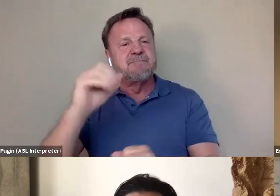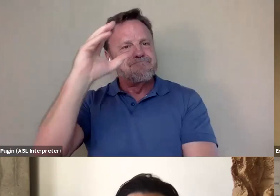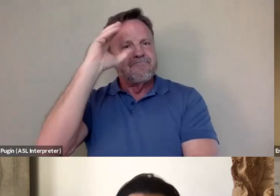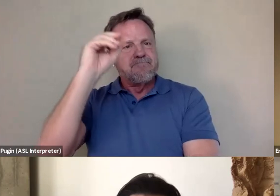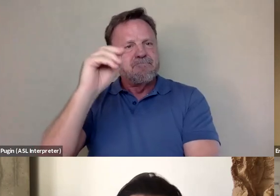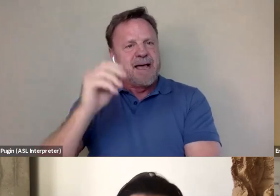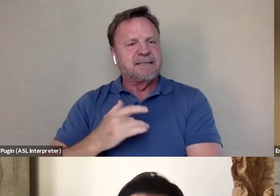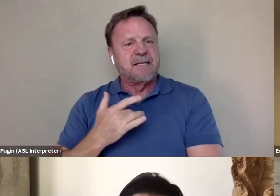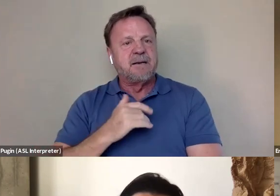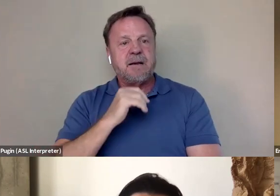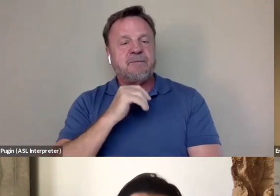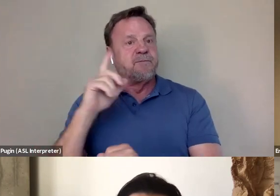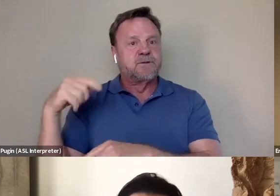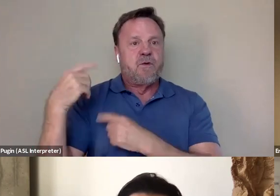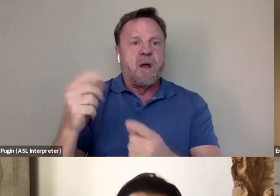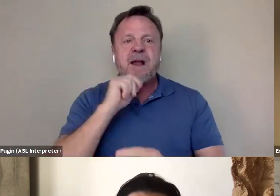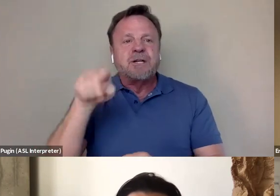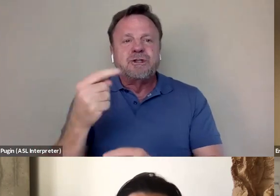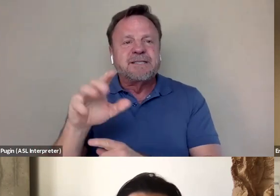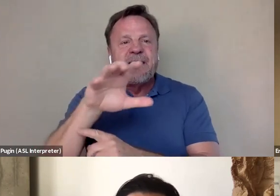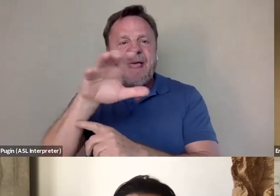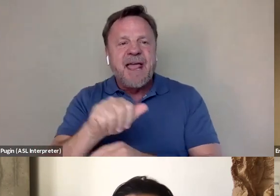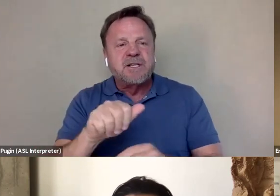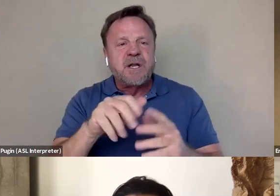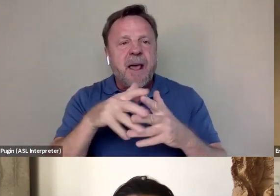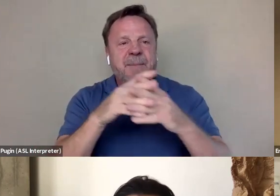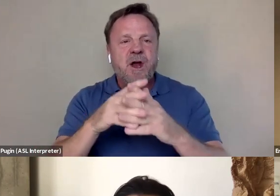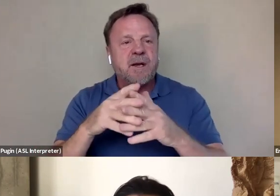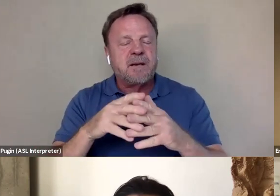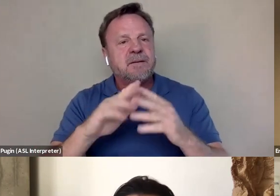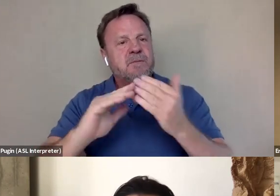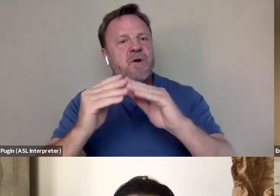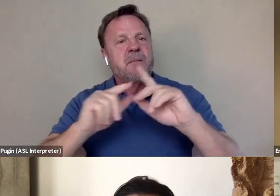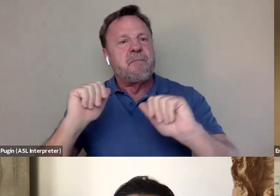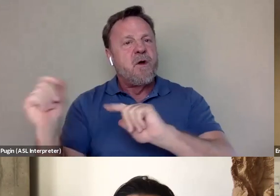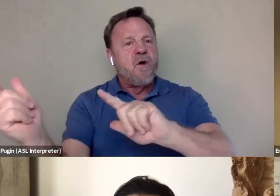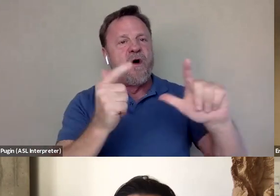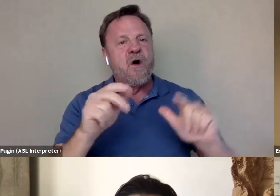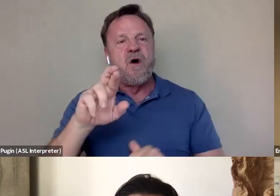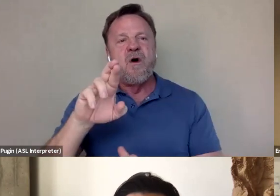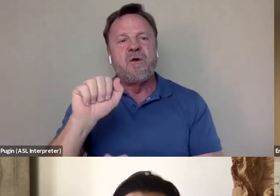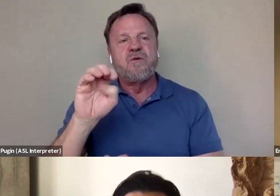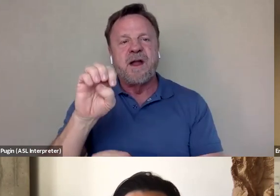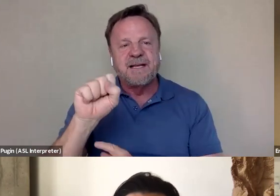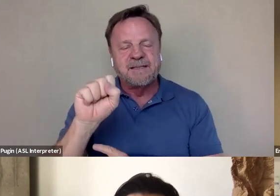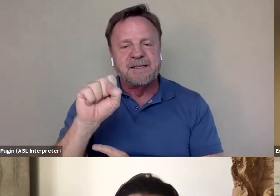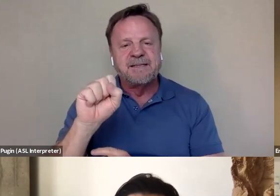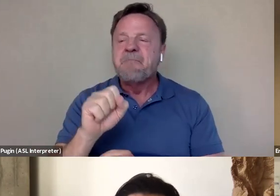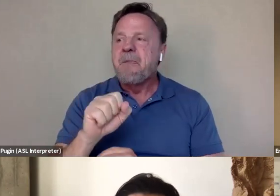not just in the Asian-American community, but I think all races, right. But from what I learned, like talking again to the people